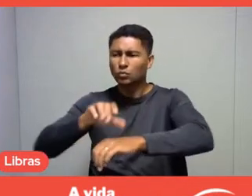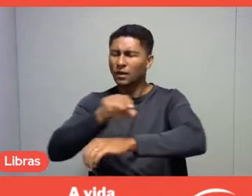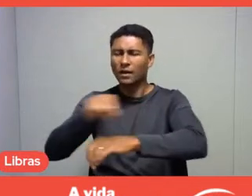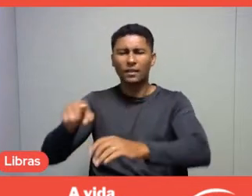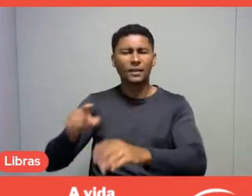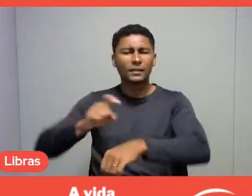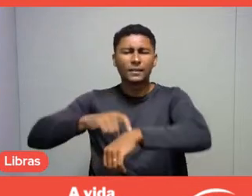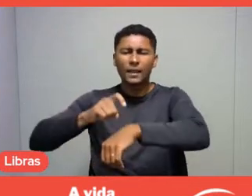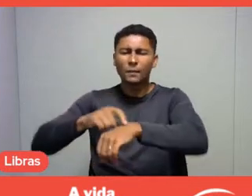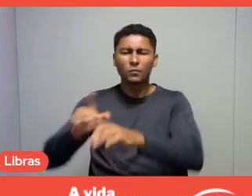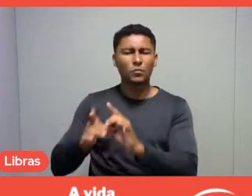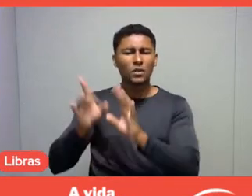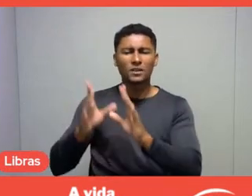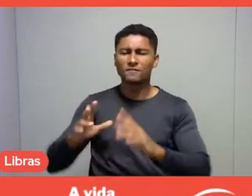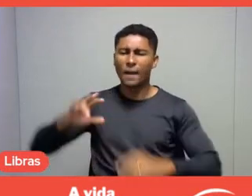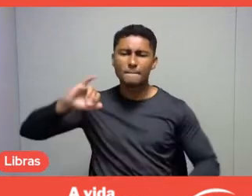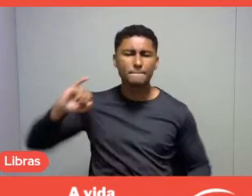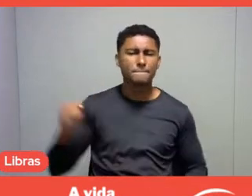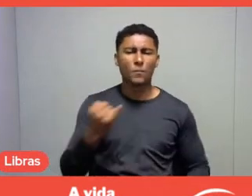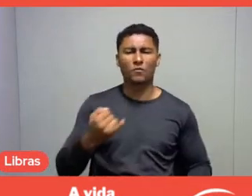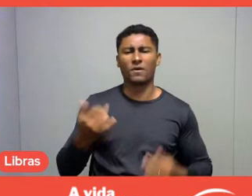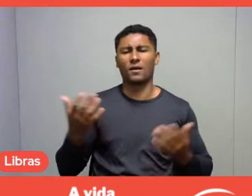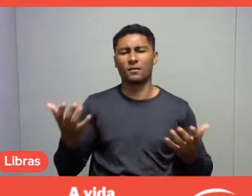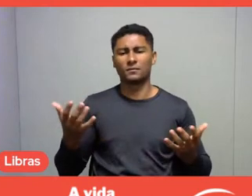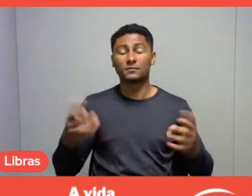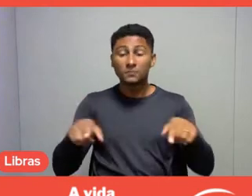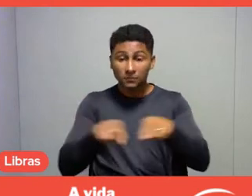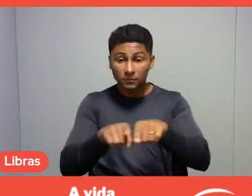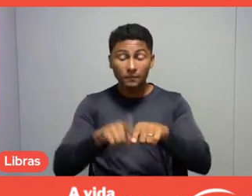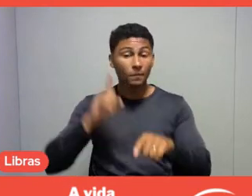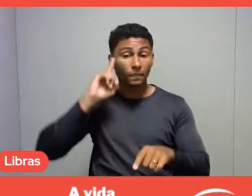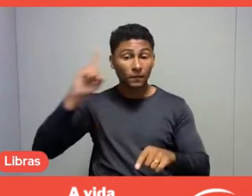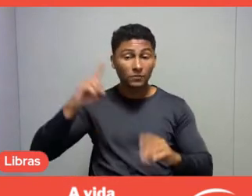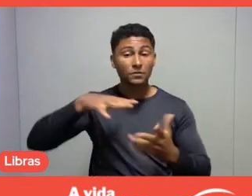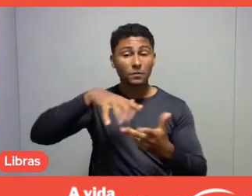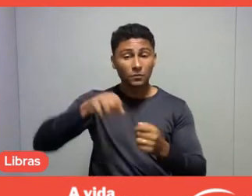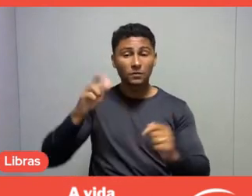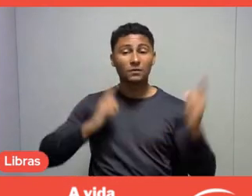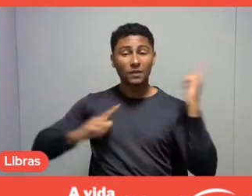I also wanted to view World Leisure Day as a global recognition